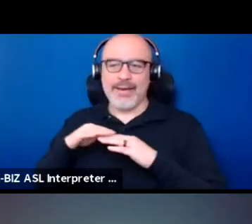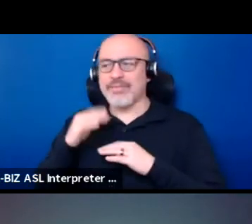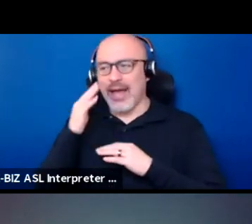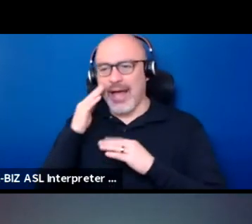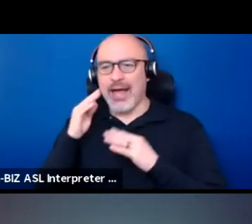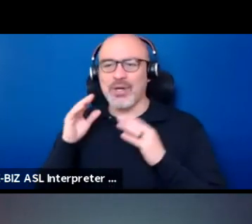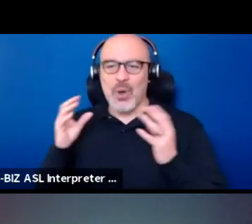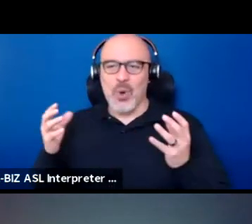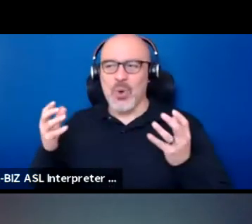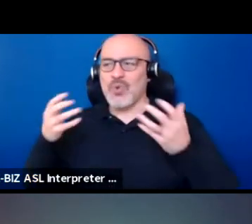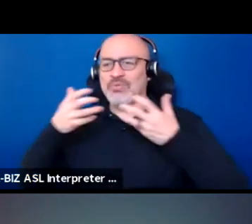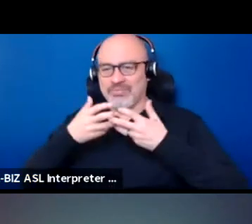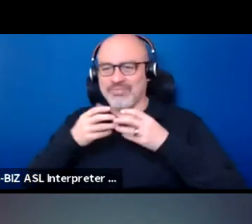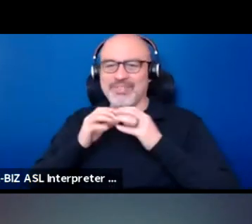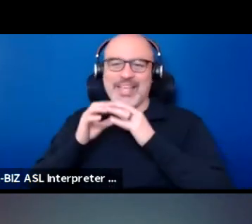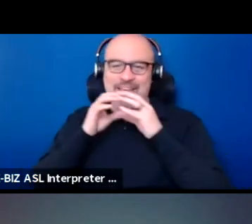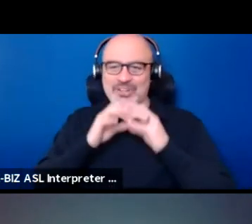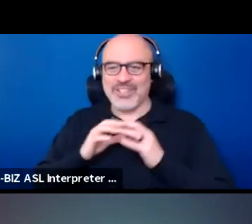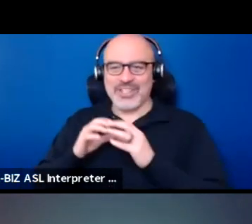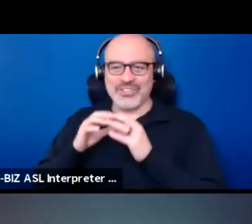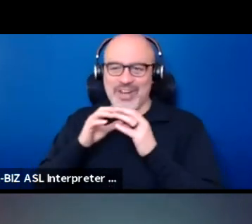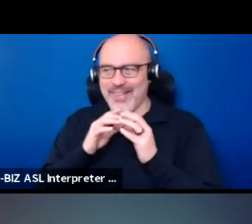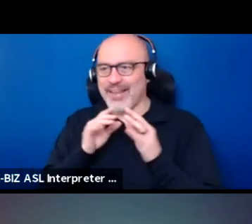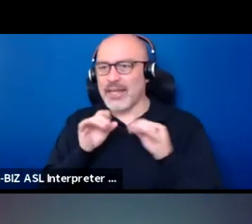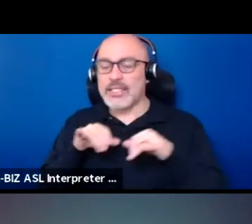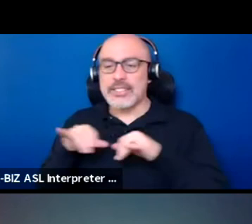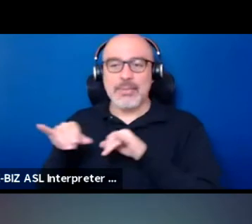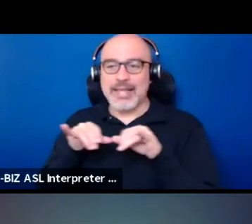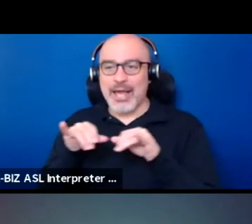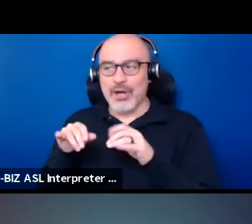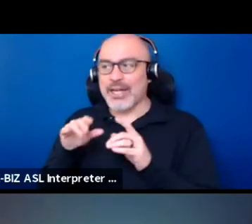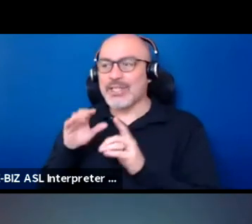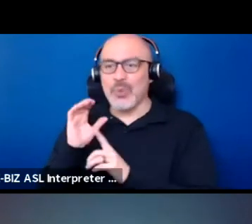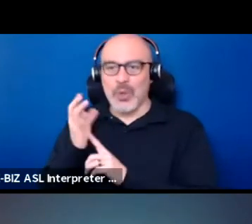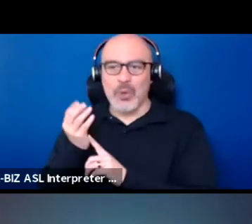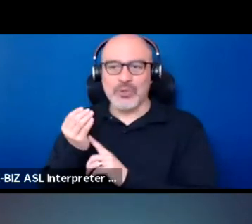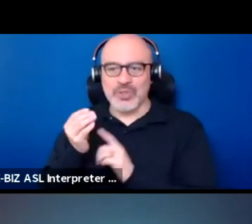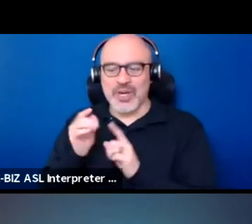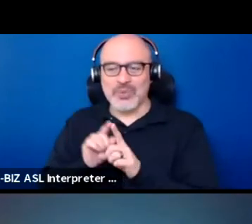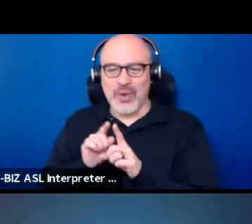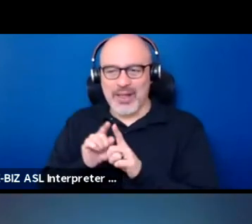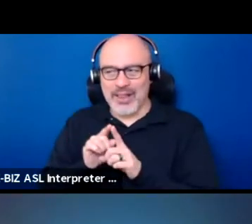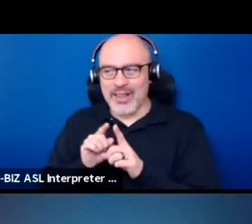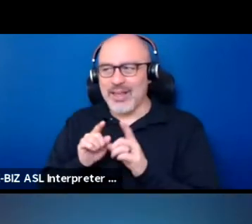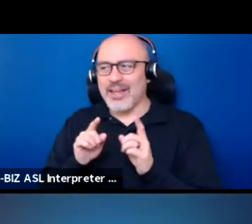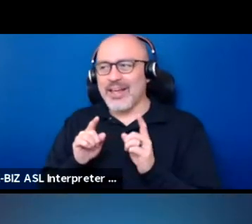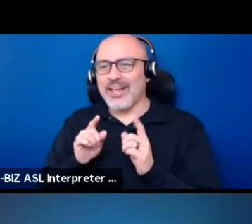and similarities within so much of our culture. And so I think that sharing those stories